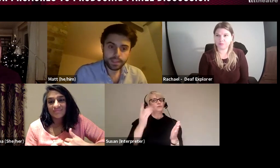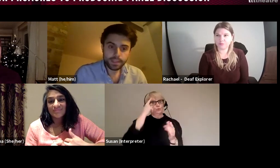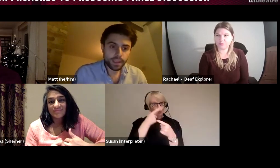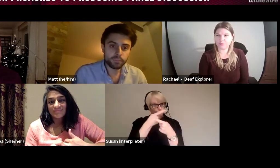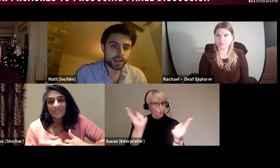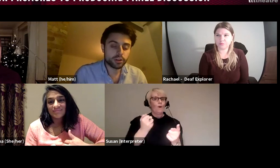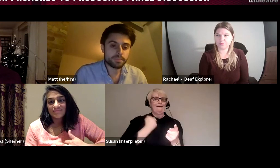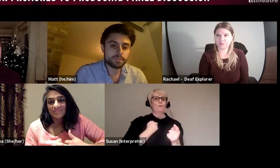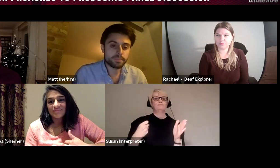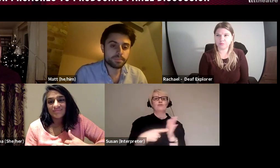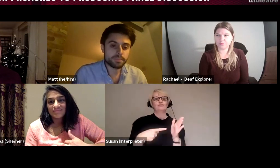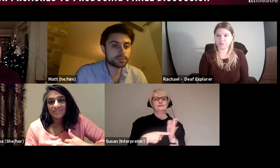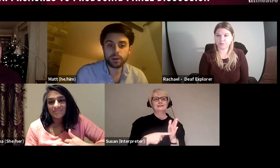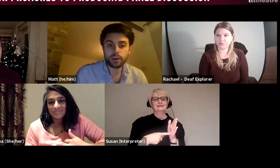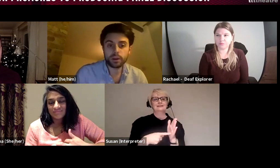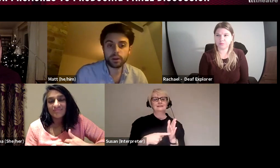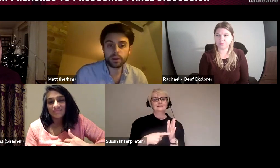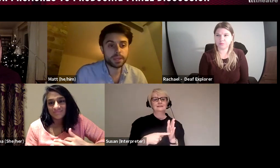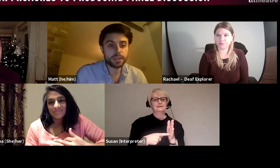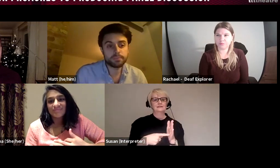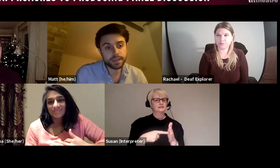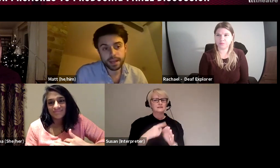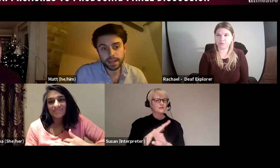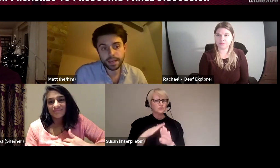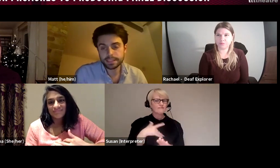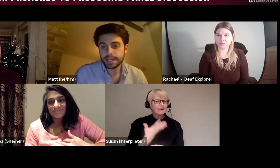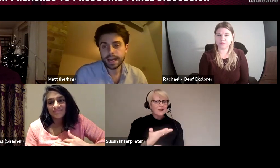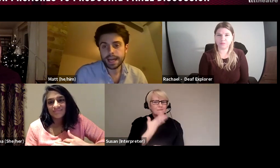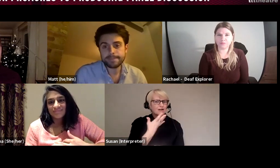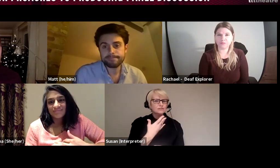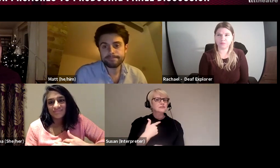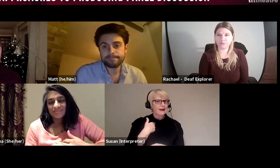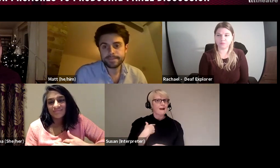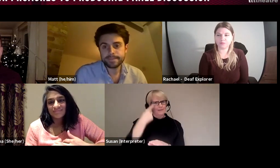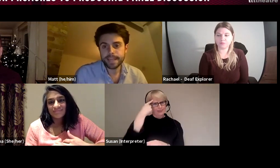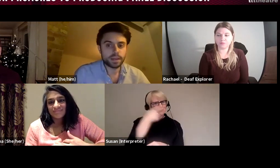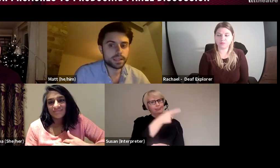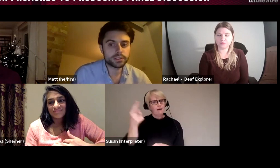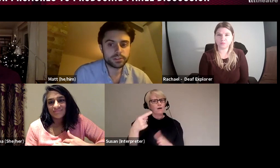And don't be embarrassed or ashamed to prioritise people and make that clear. Yes. I think those